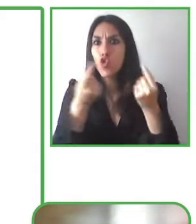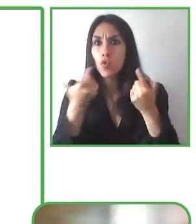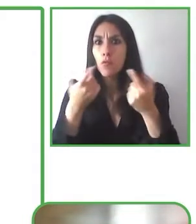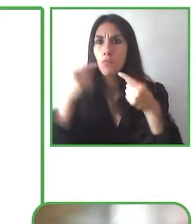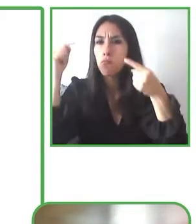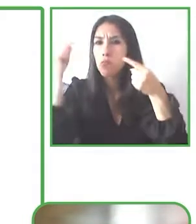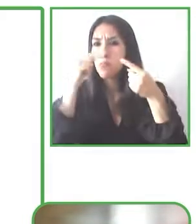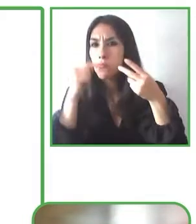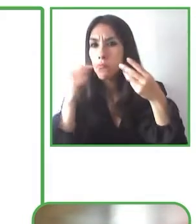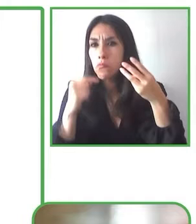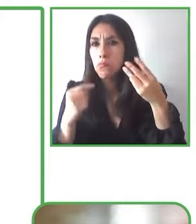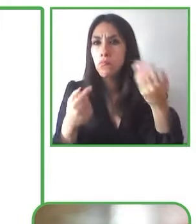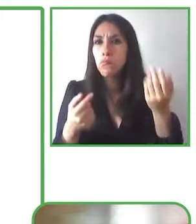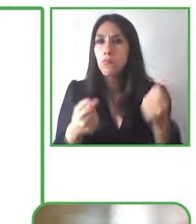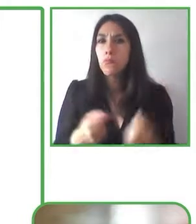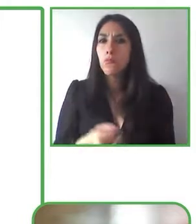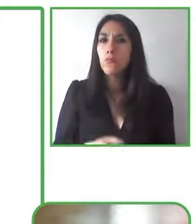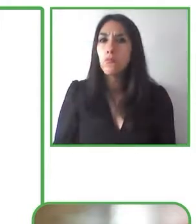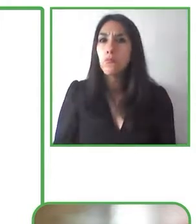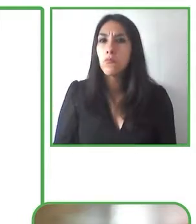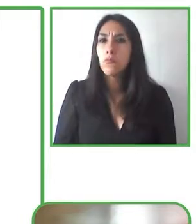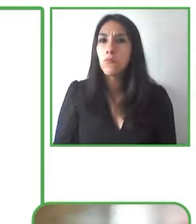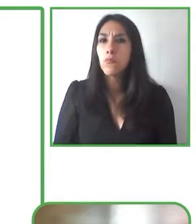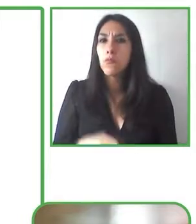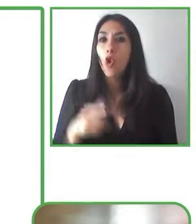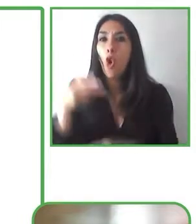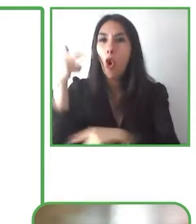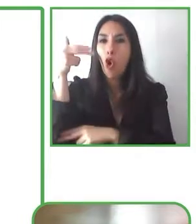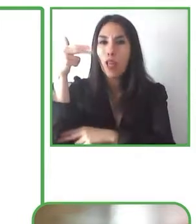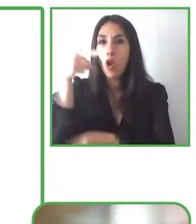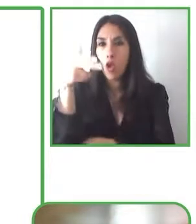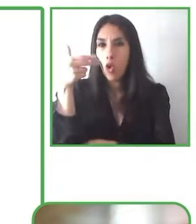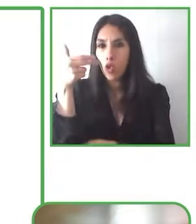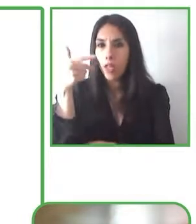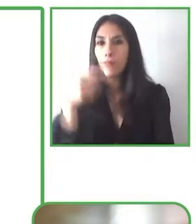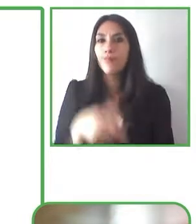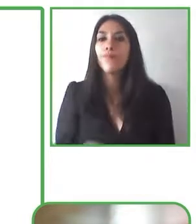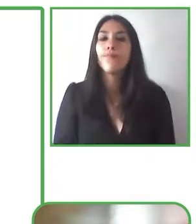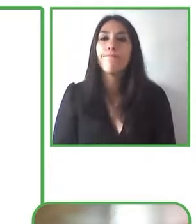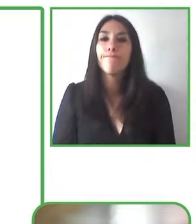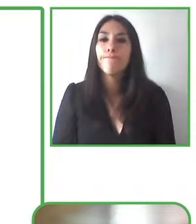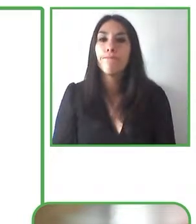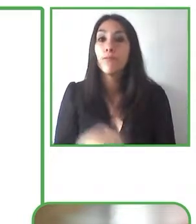in hotels and other aspects of tourism.